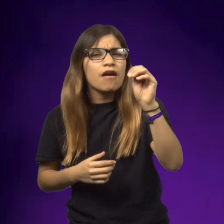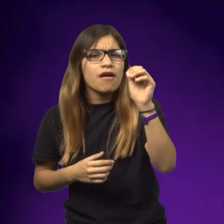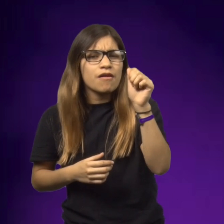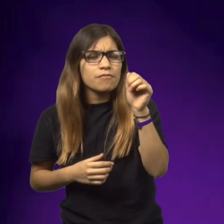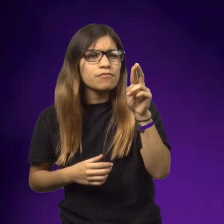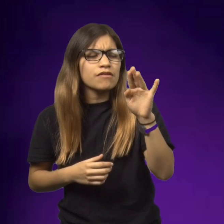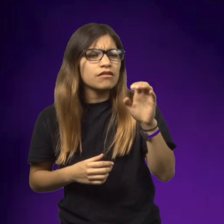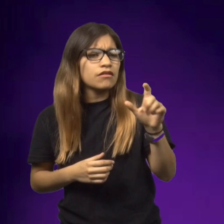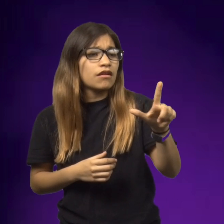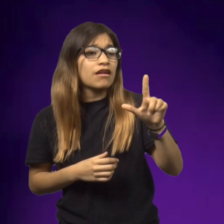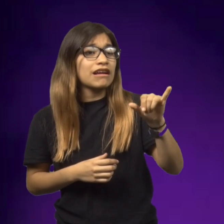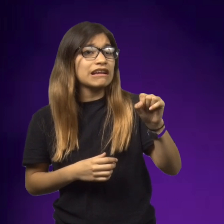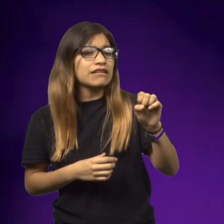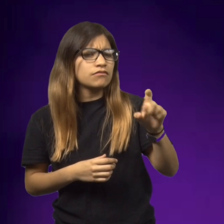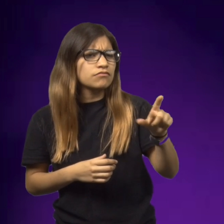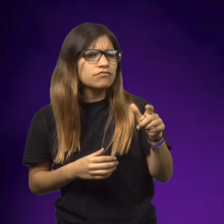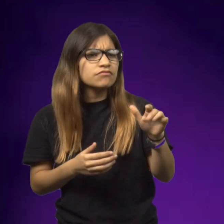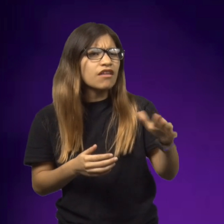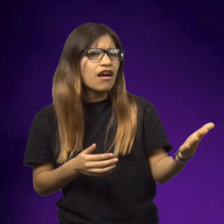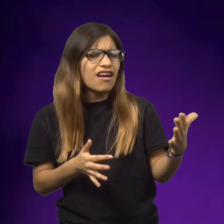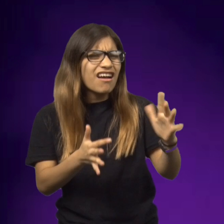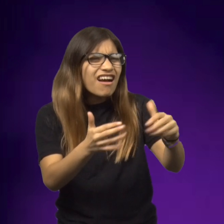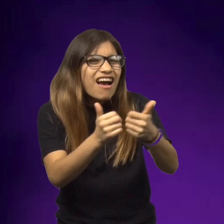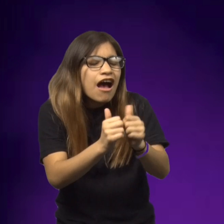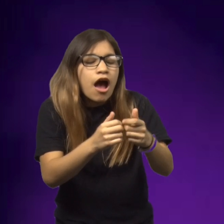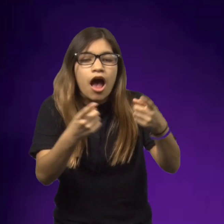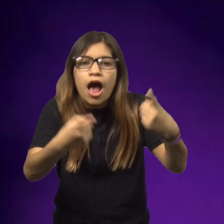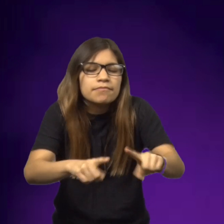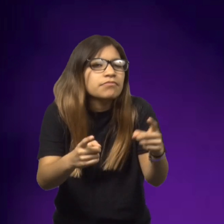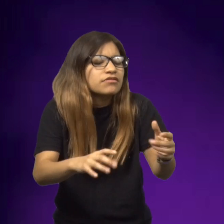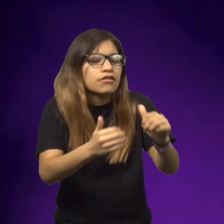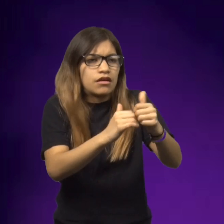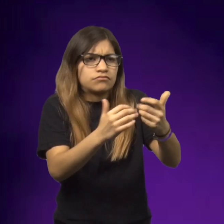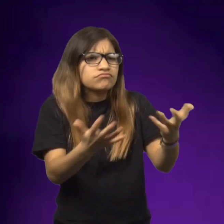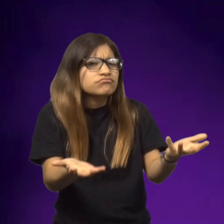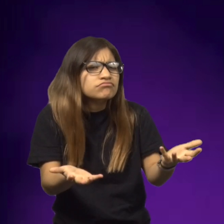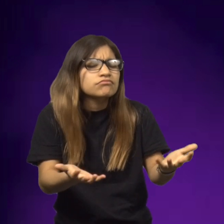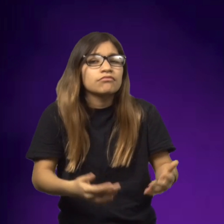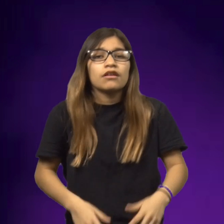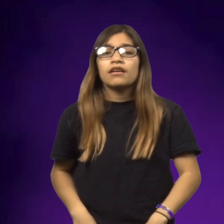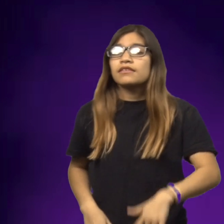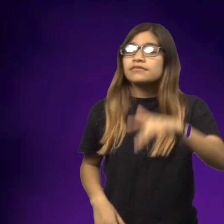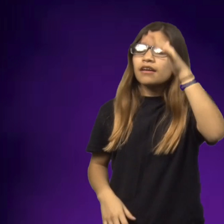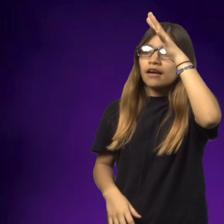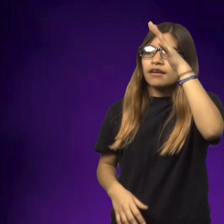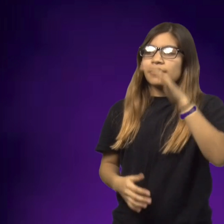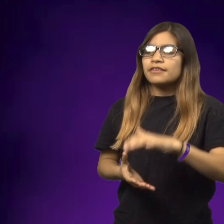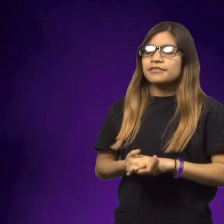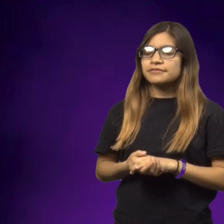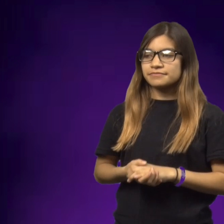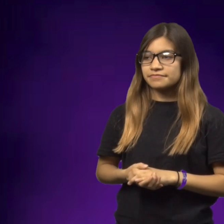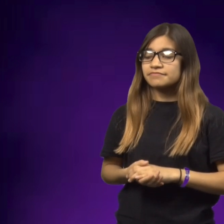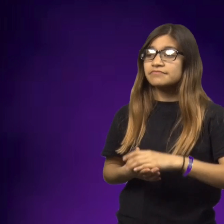Annemarie asked her father, can you tell me more about Lise? What happened? How did she die?